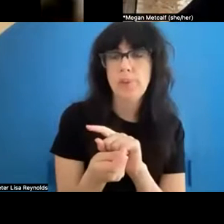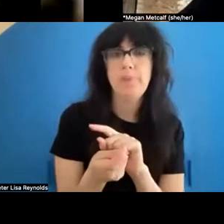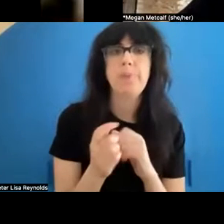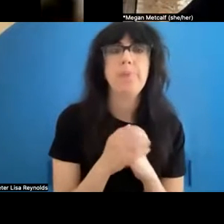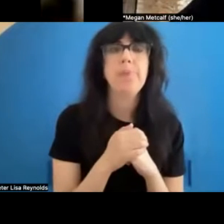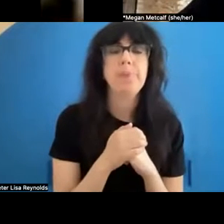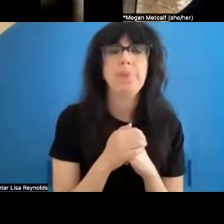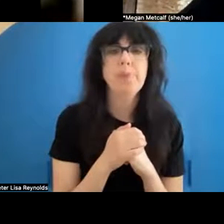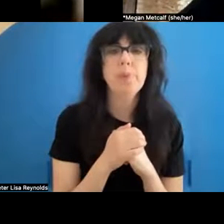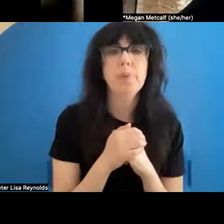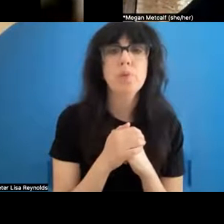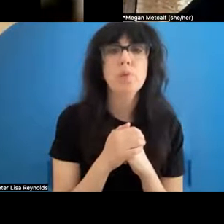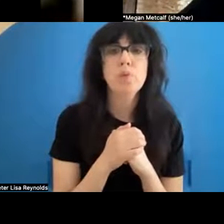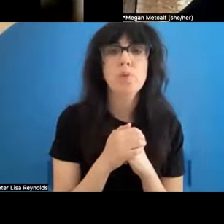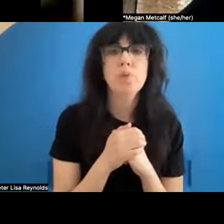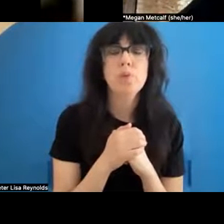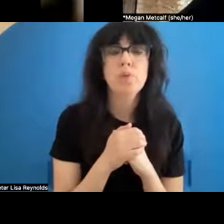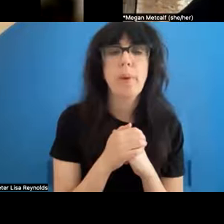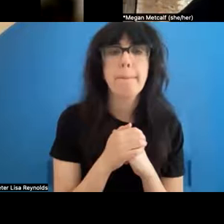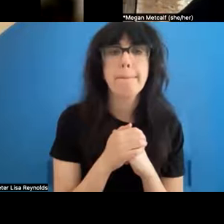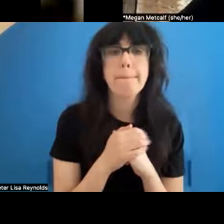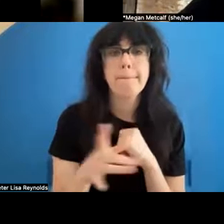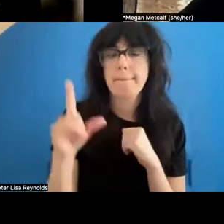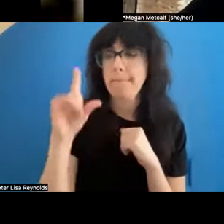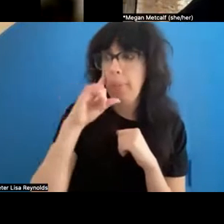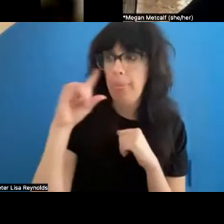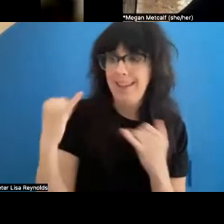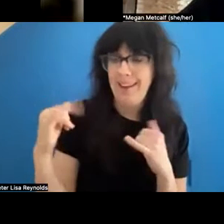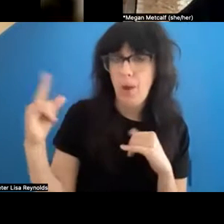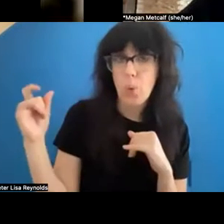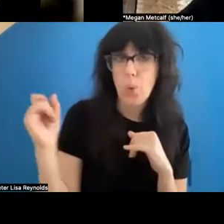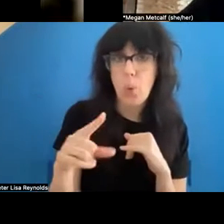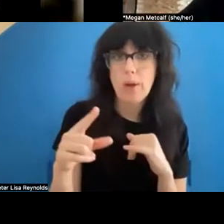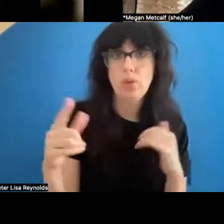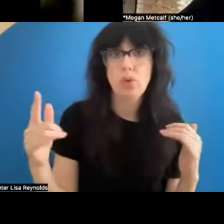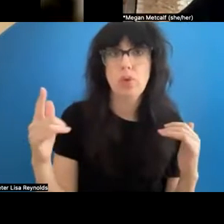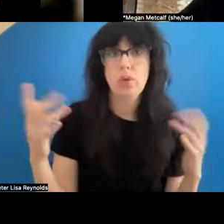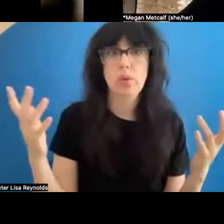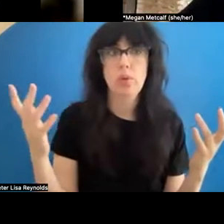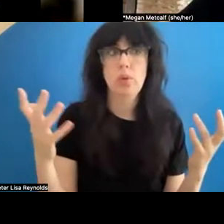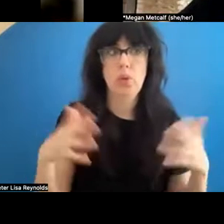you know, how do we -- what do you give up? Mark and Muna